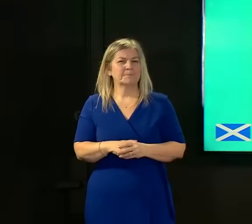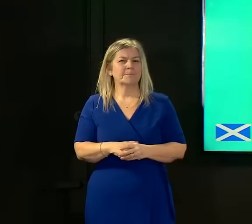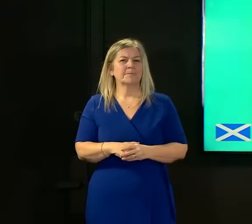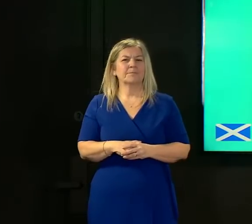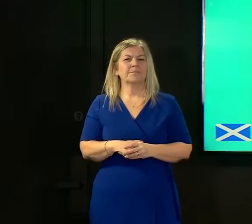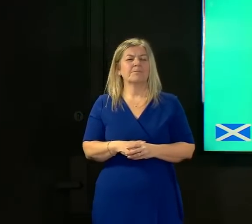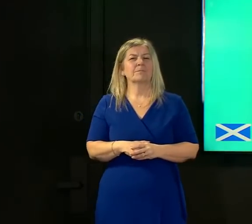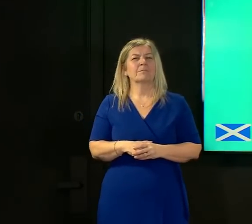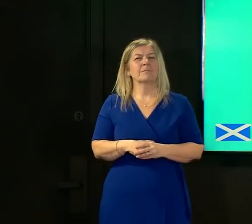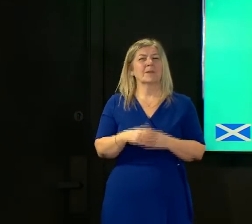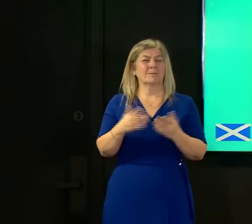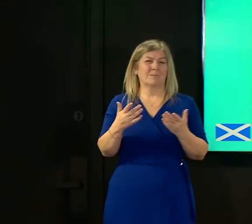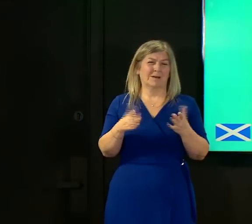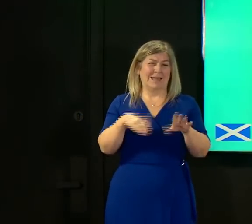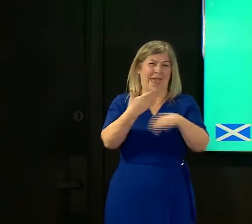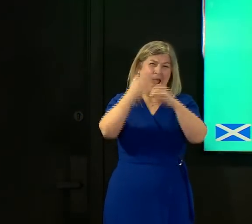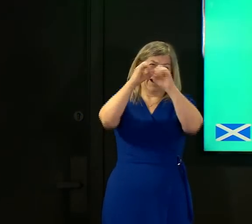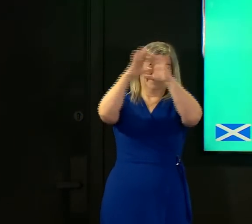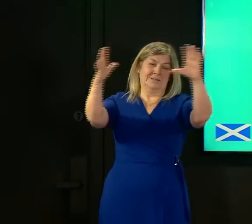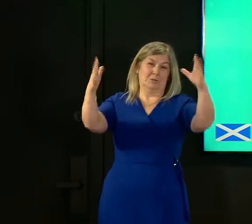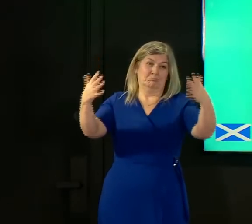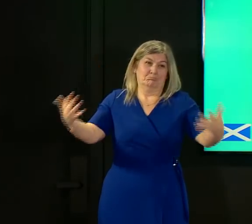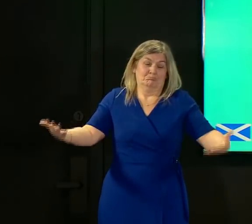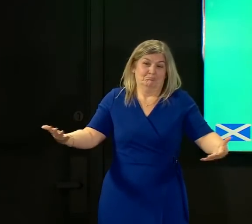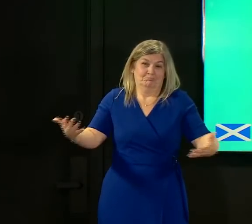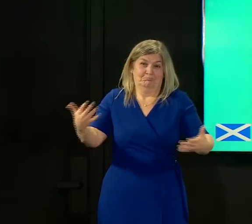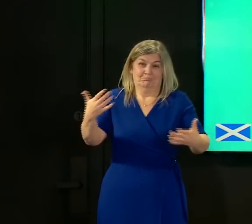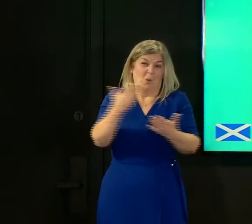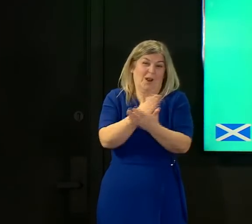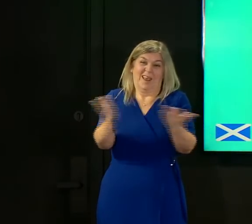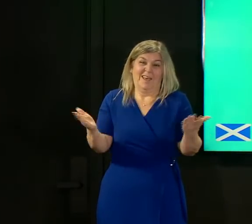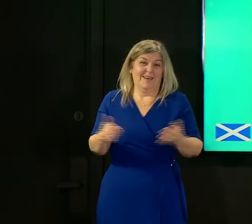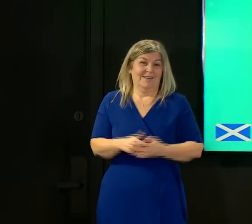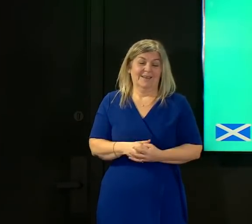game looks like just now still isn't clear because there are vital missing bits of information